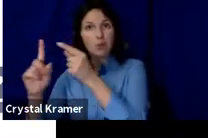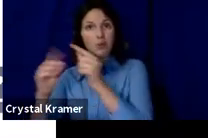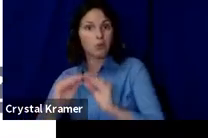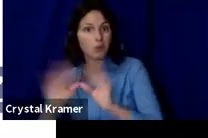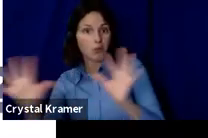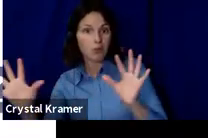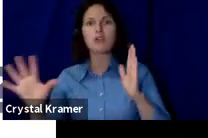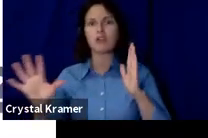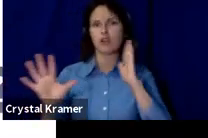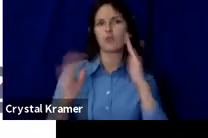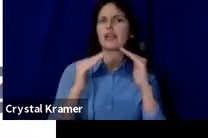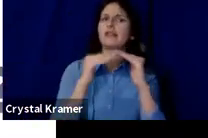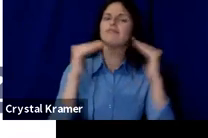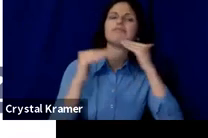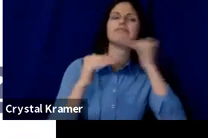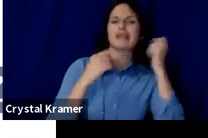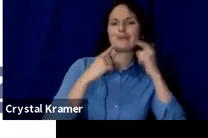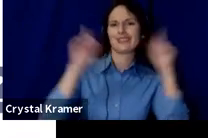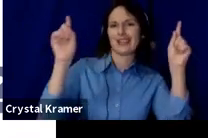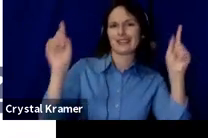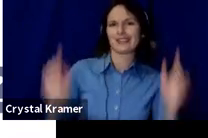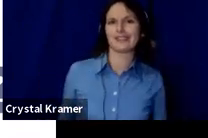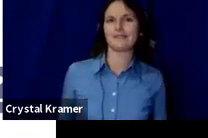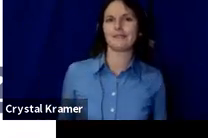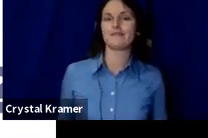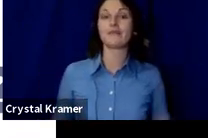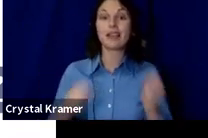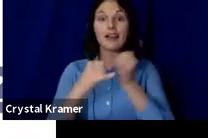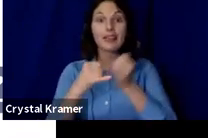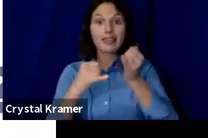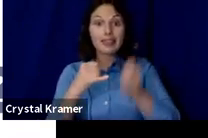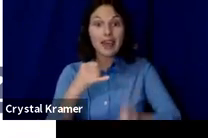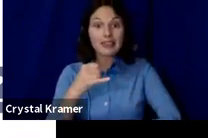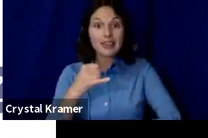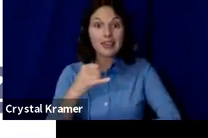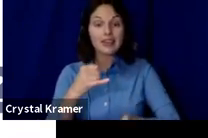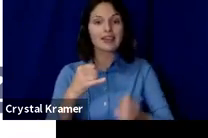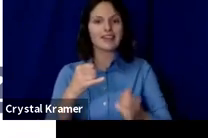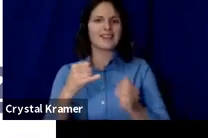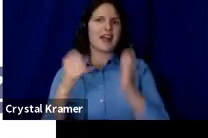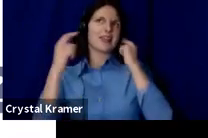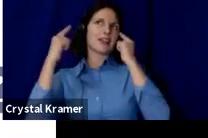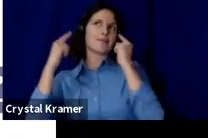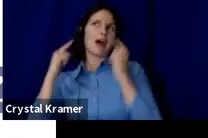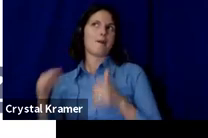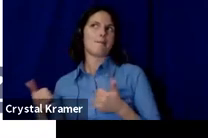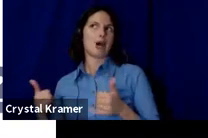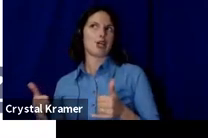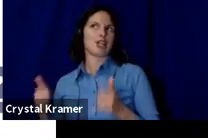Lastly, in our party metaphor, we've organized your guests, we've picked your venue, you've